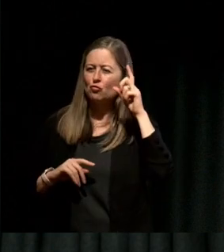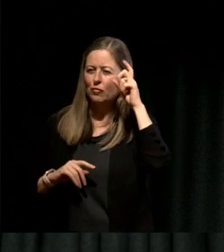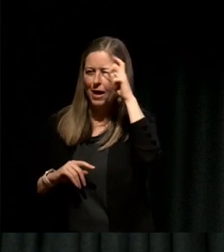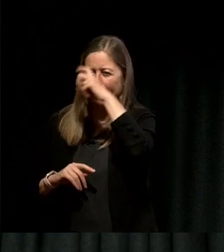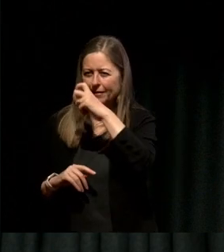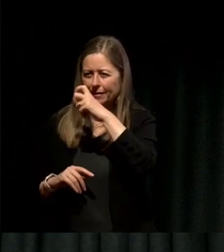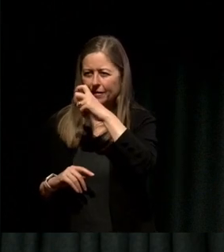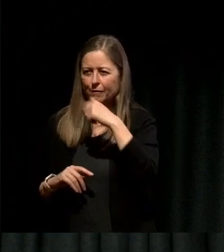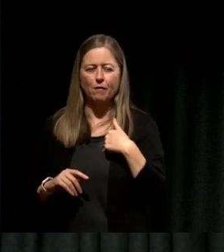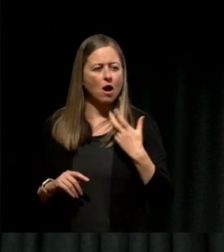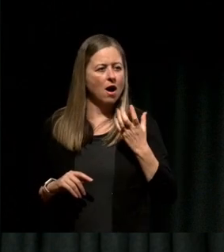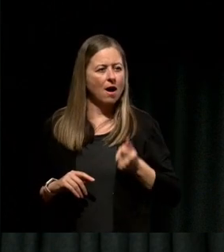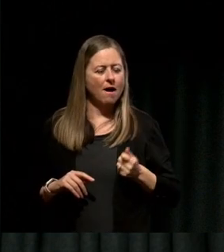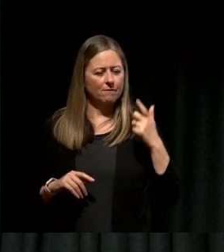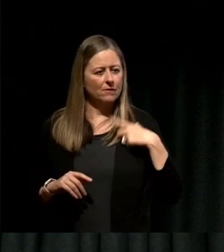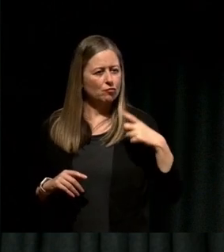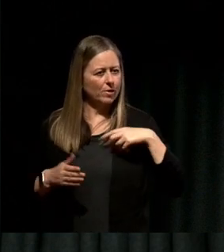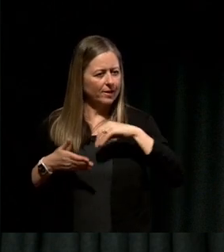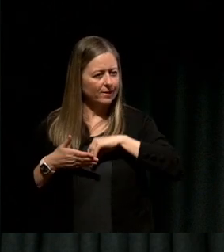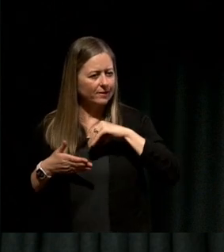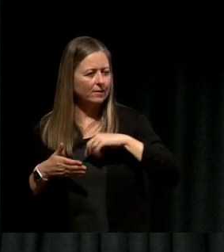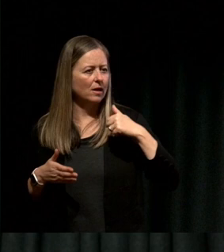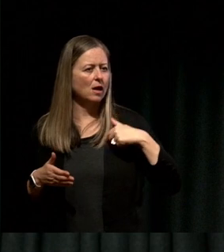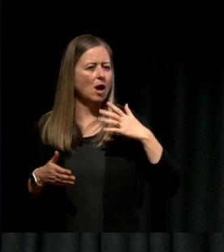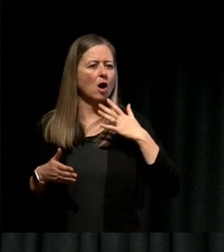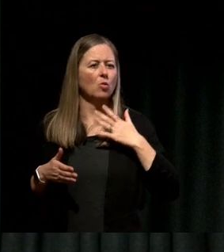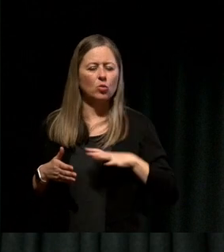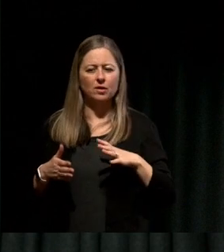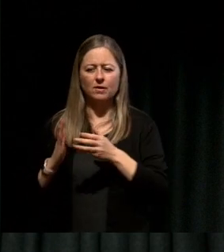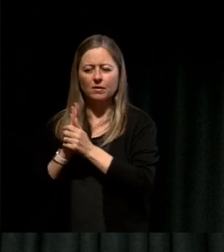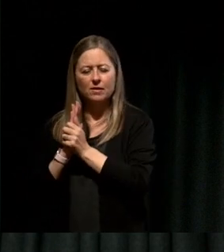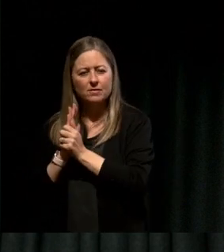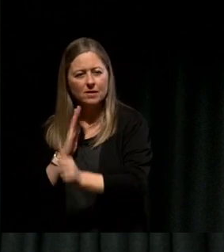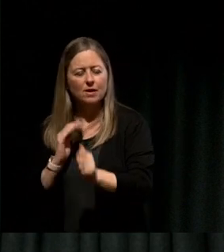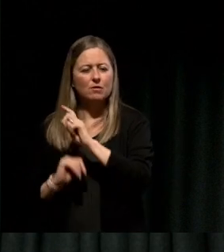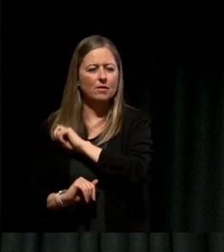I wanted the skills and the power that I thought law could give me, so I journeyed through